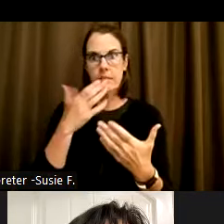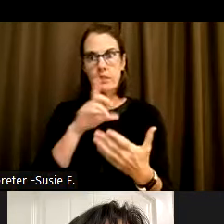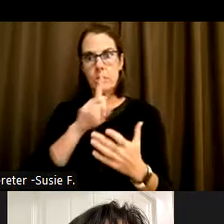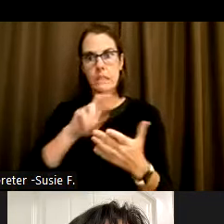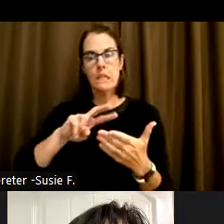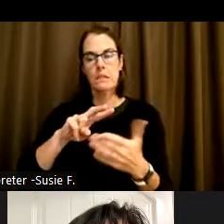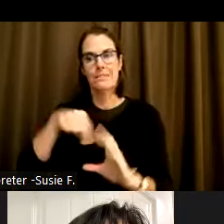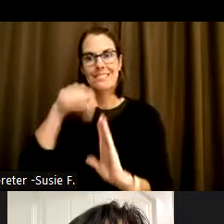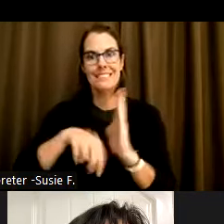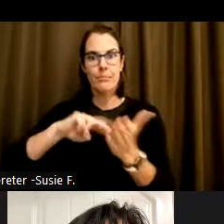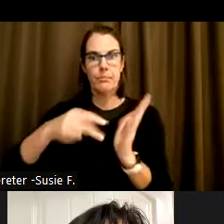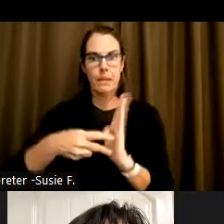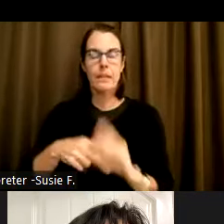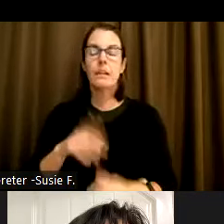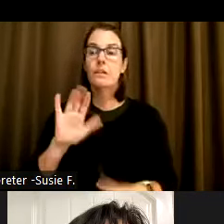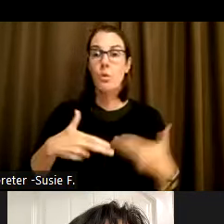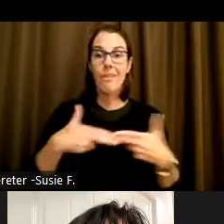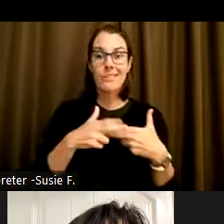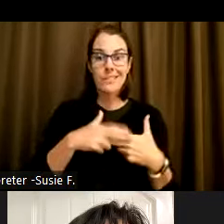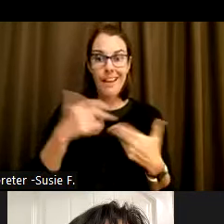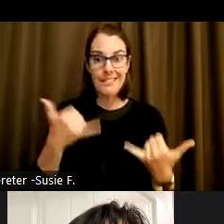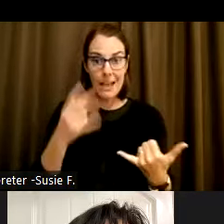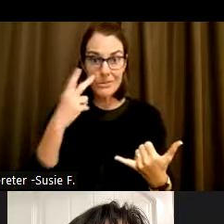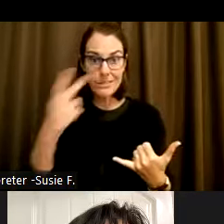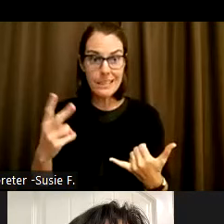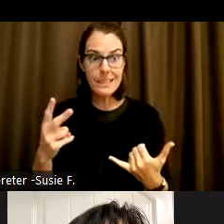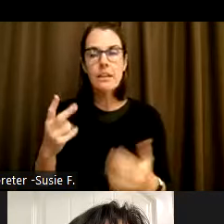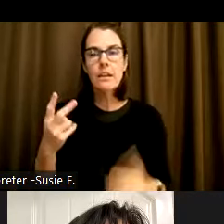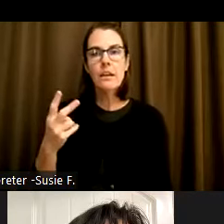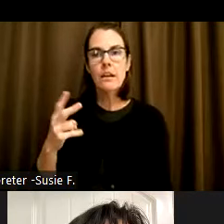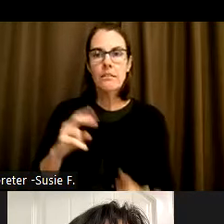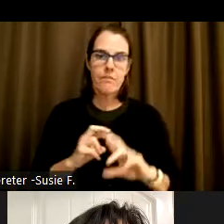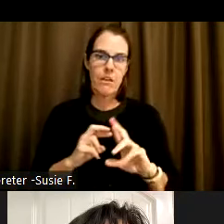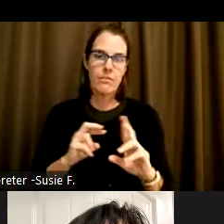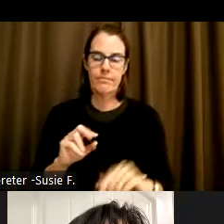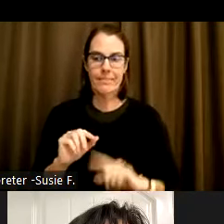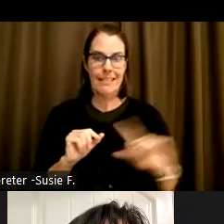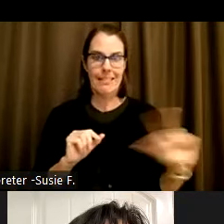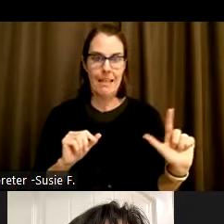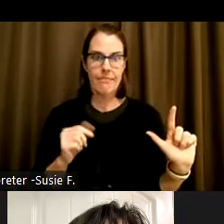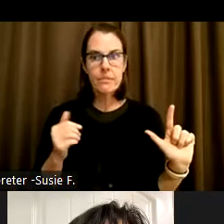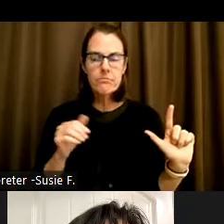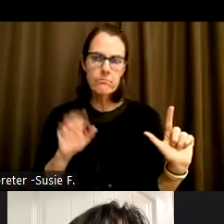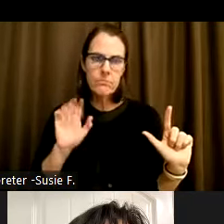So on the slide that Missy pulled up now we on the right, on the left hand side of the screen is